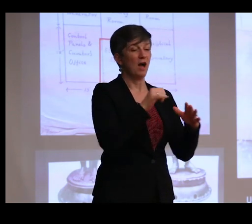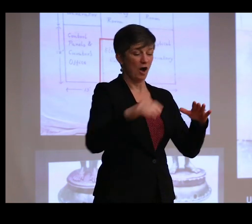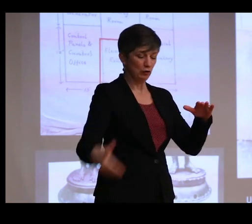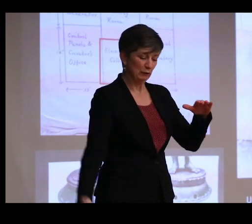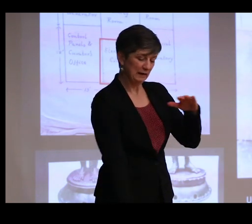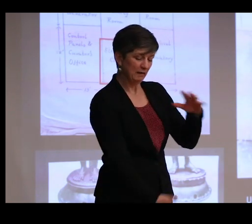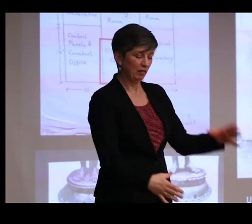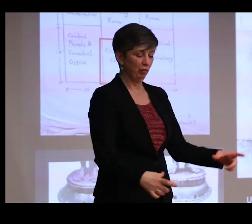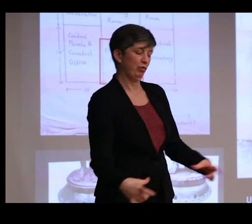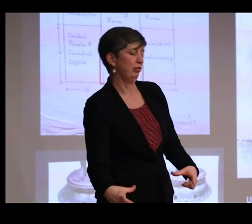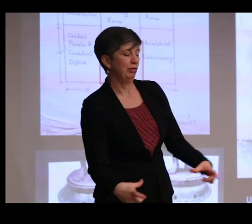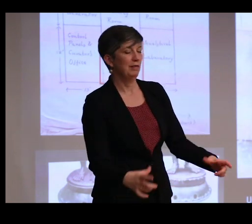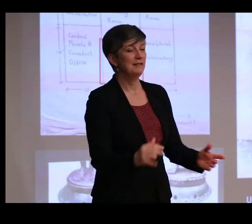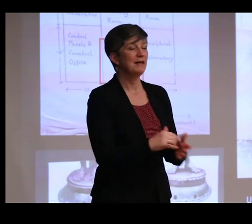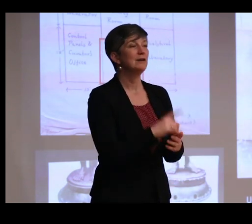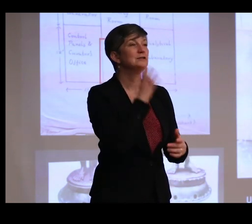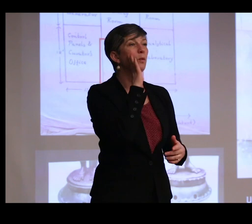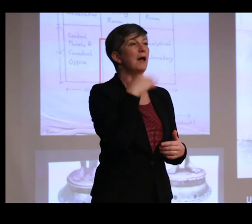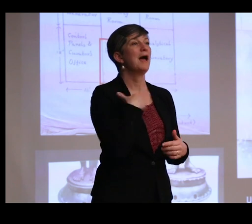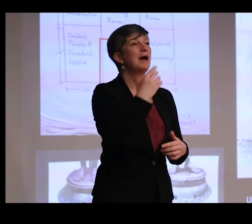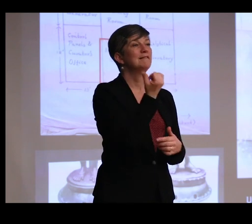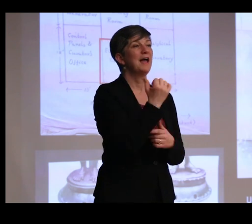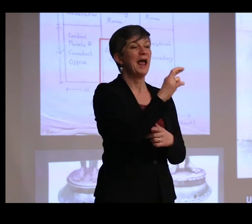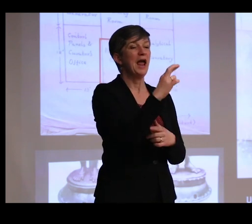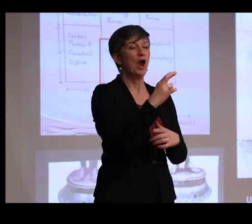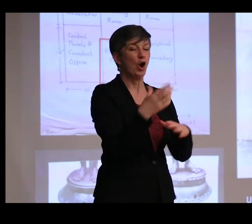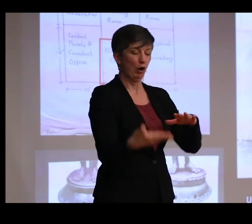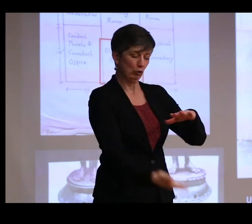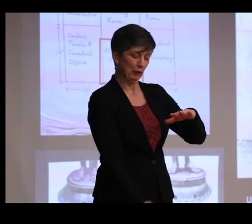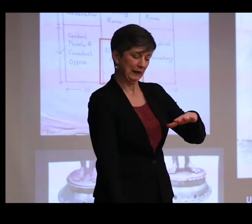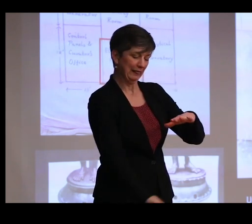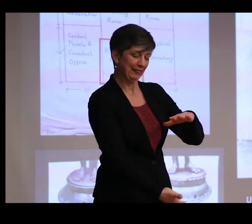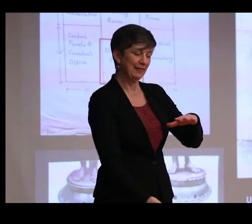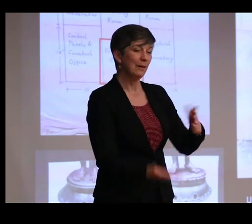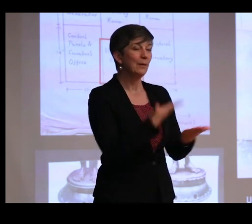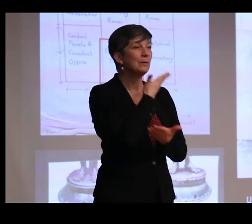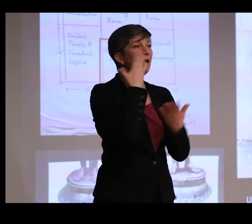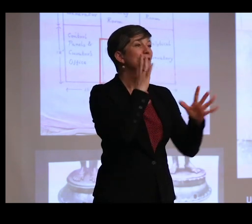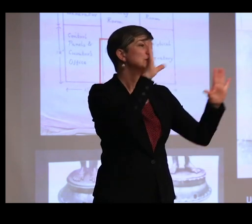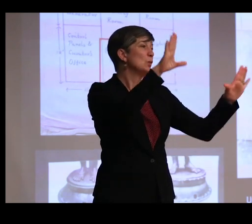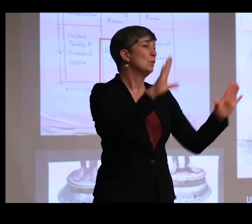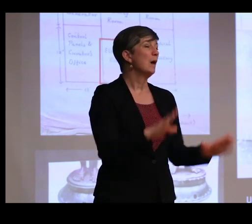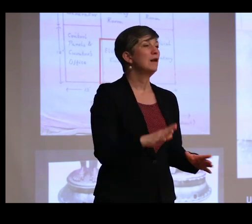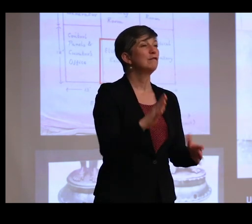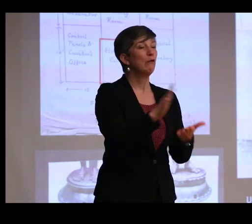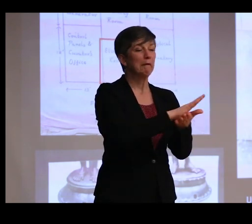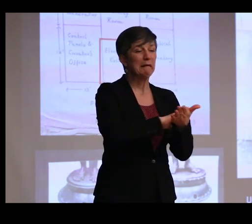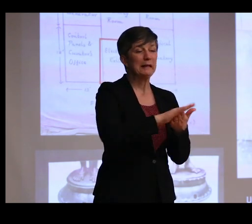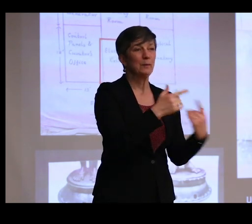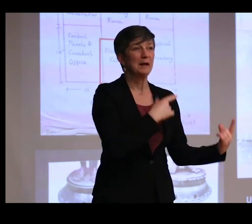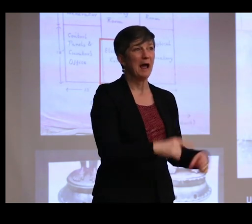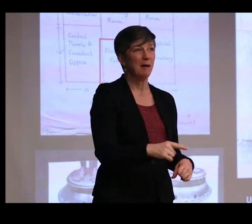So there would be air pockets underneath the bases where none of this wonderful touch less cleaning was going on.